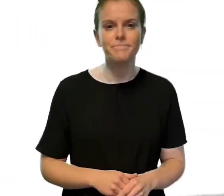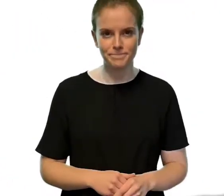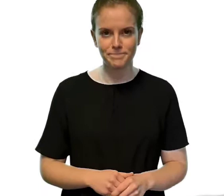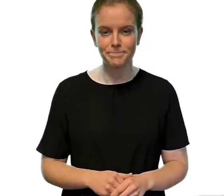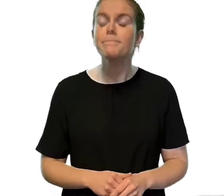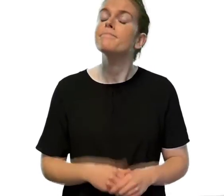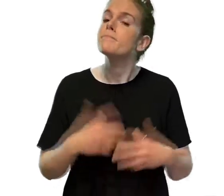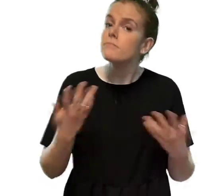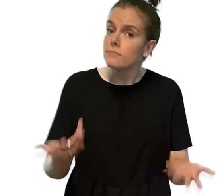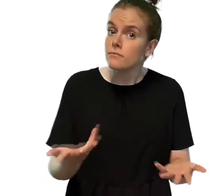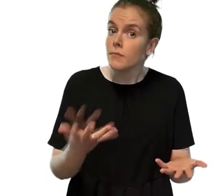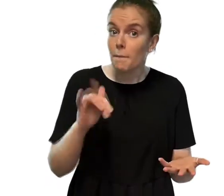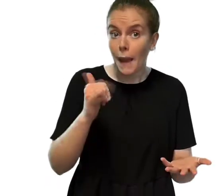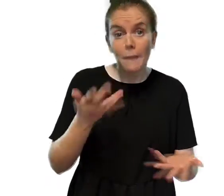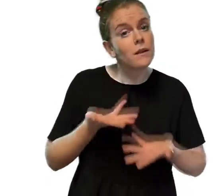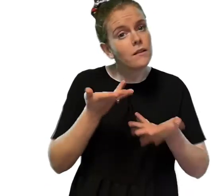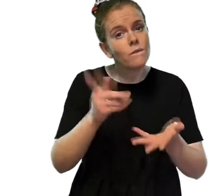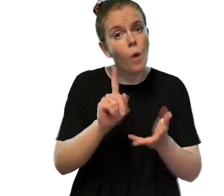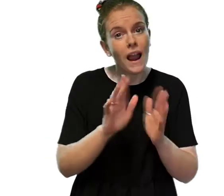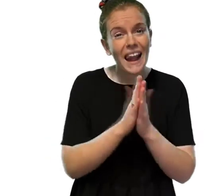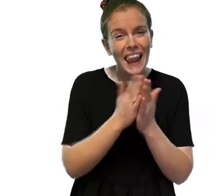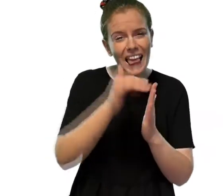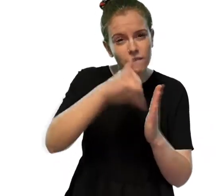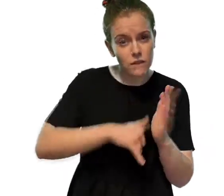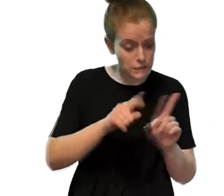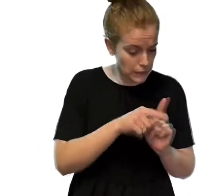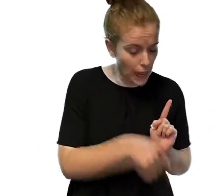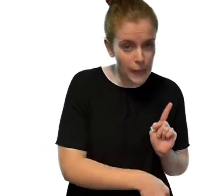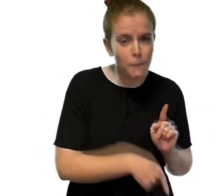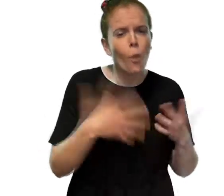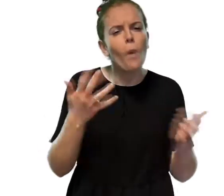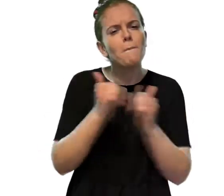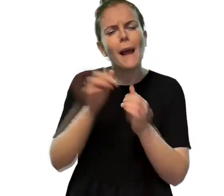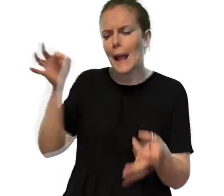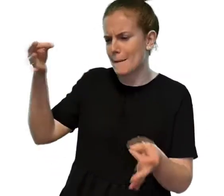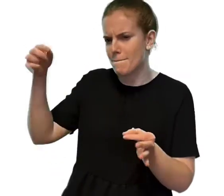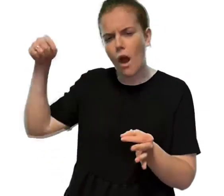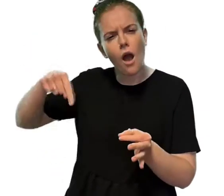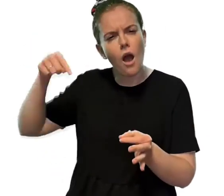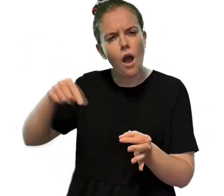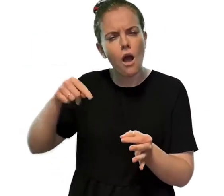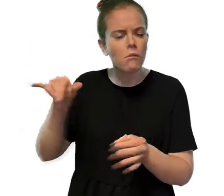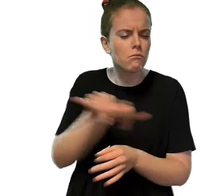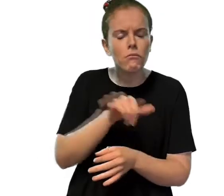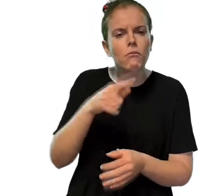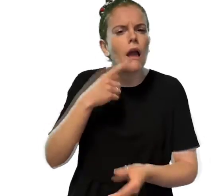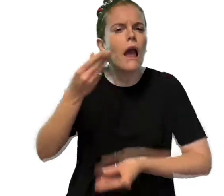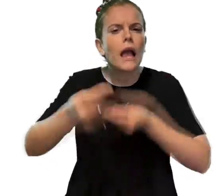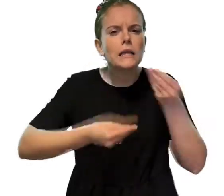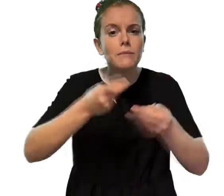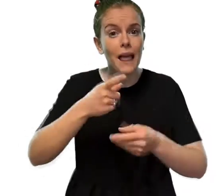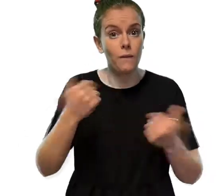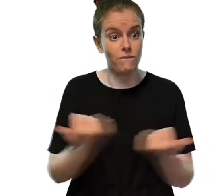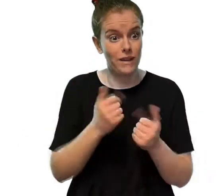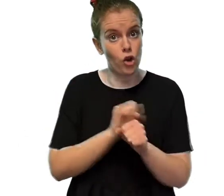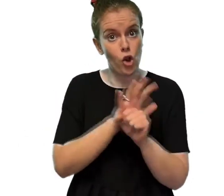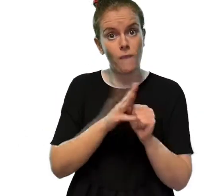You may be given a leaflet, or sheet of information to explain what happens after your Covid-19 vaccination.